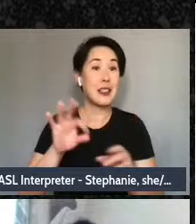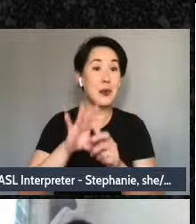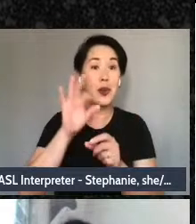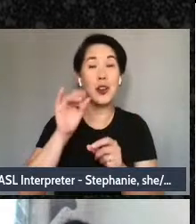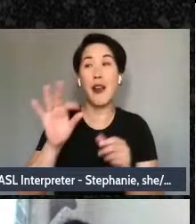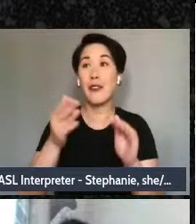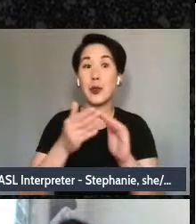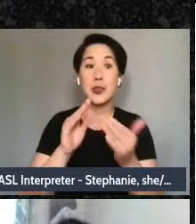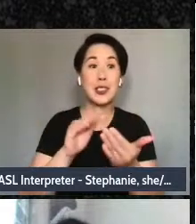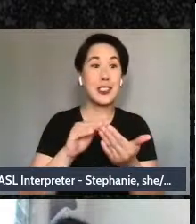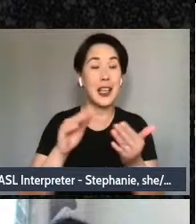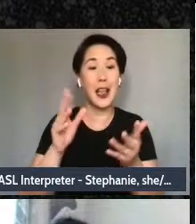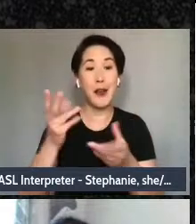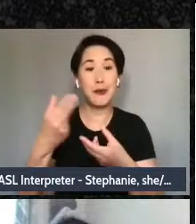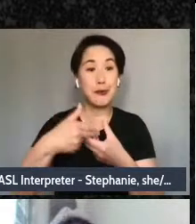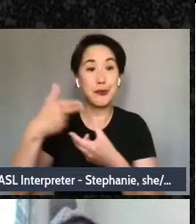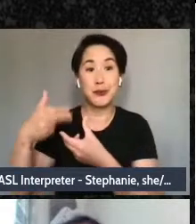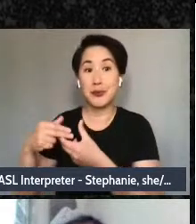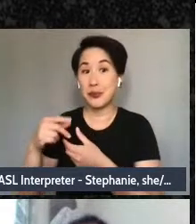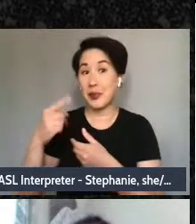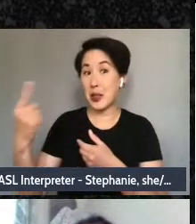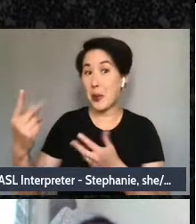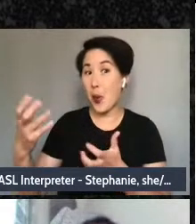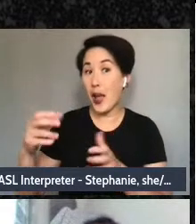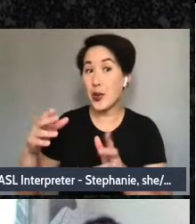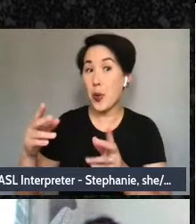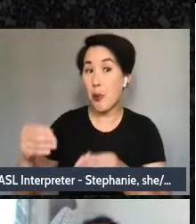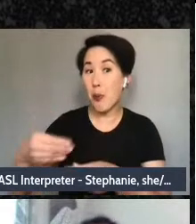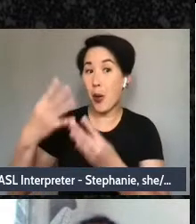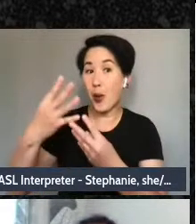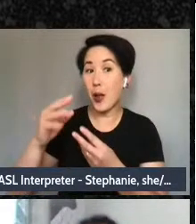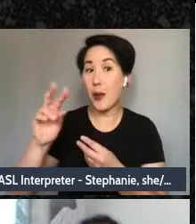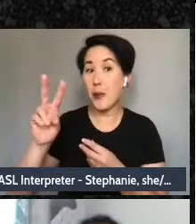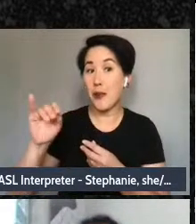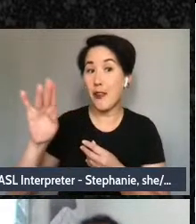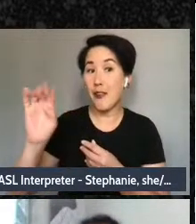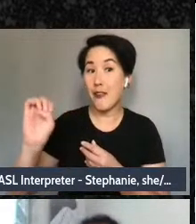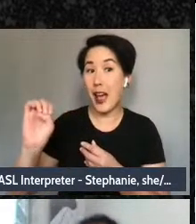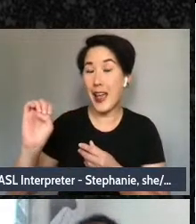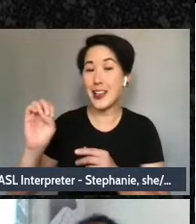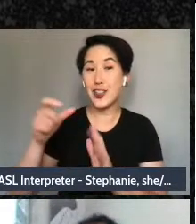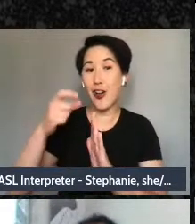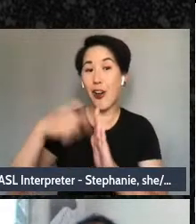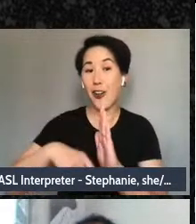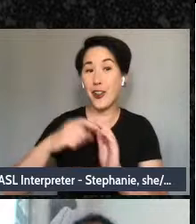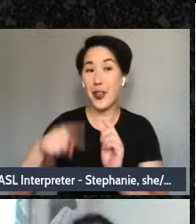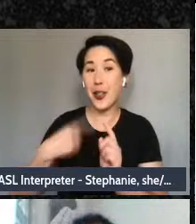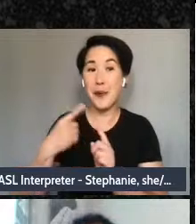the Vice article on the Mad Movement and drop that link in the chat,